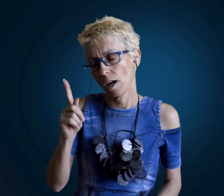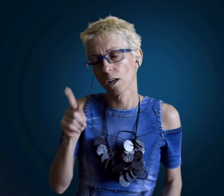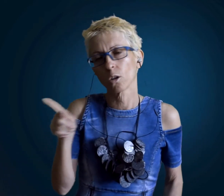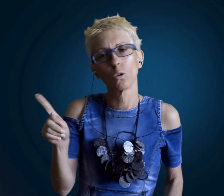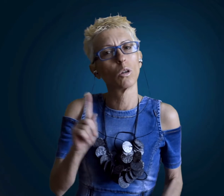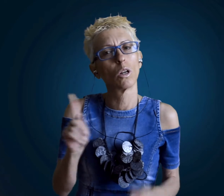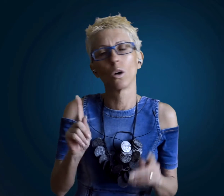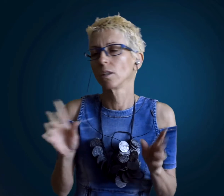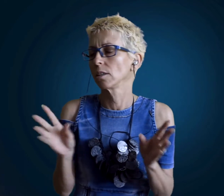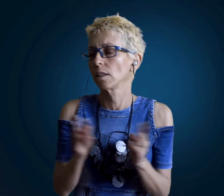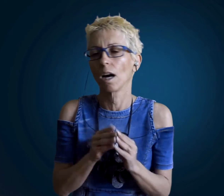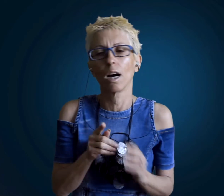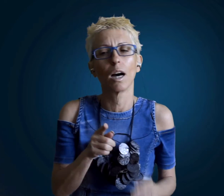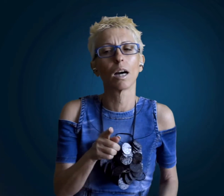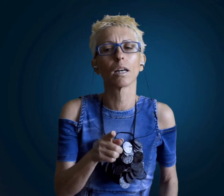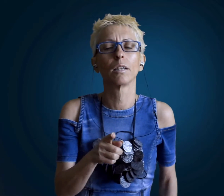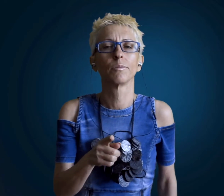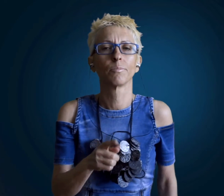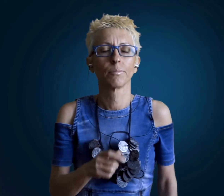but he doesn't with you